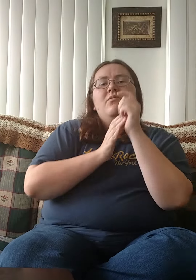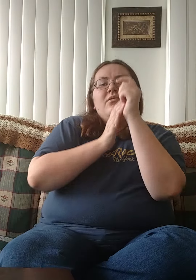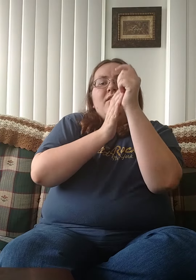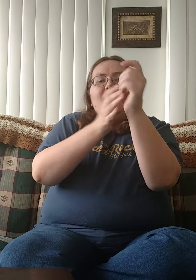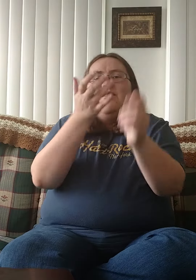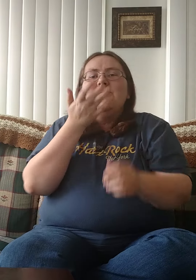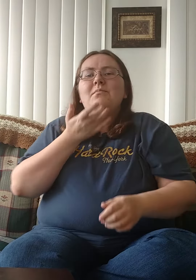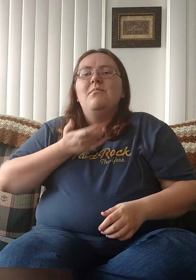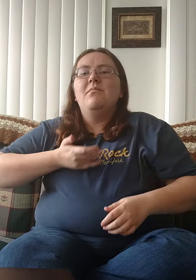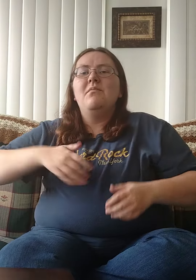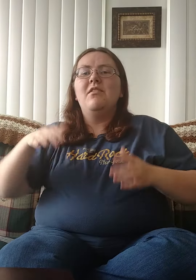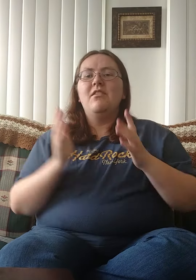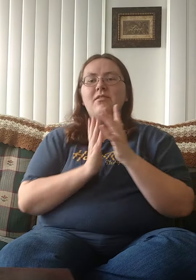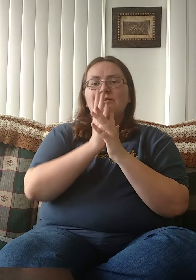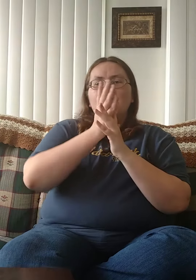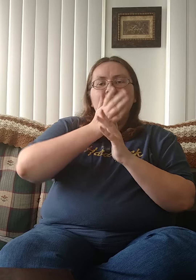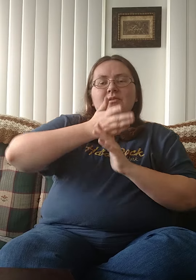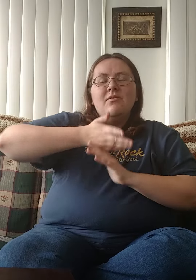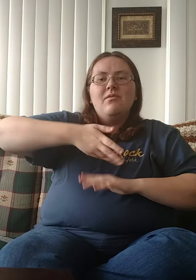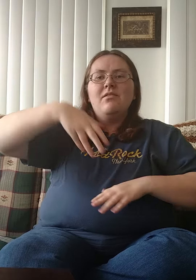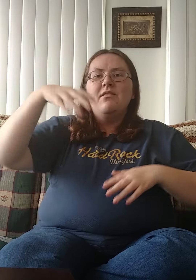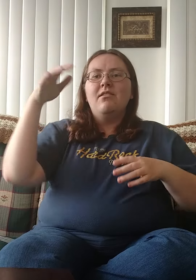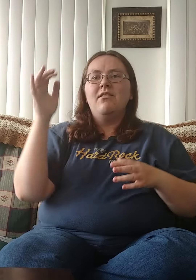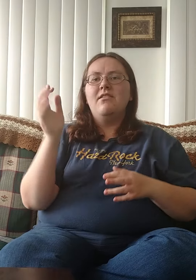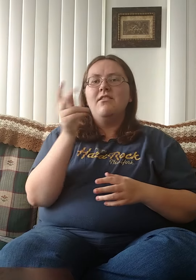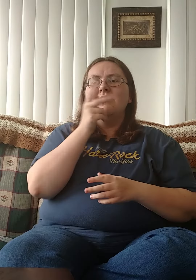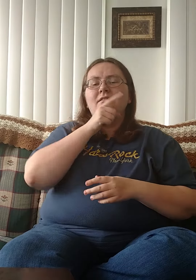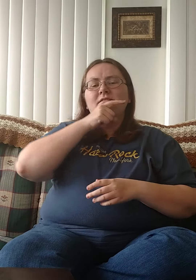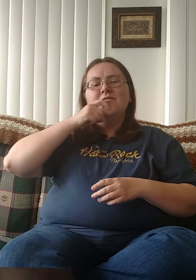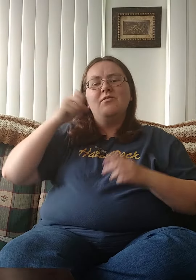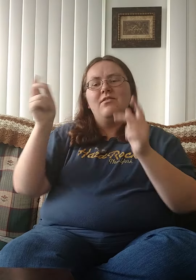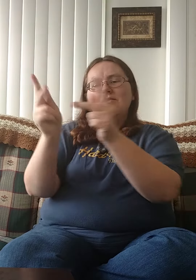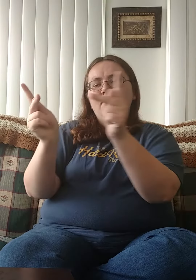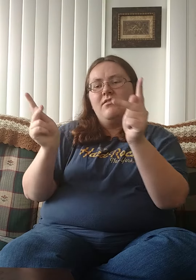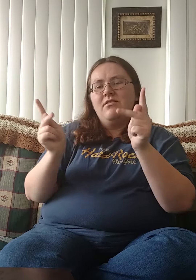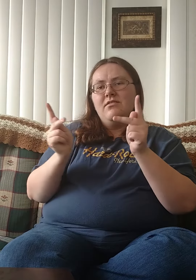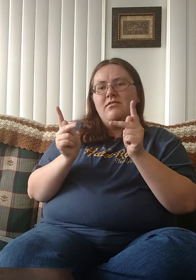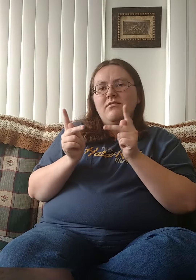You lead me through the desert